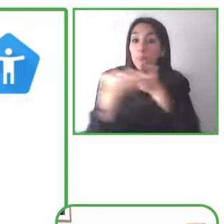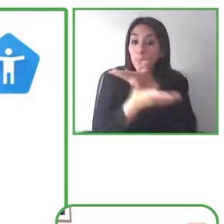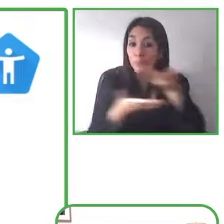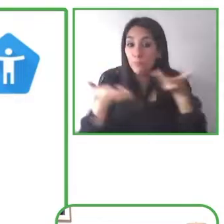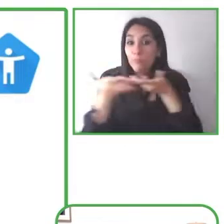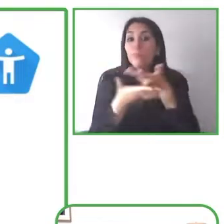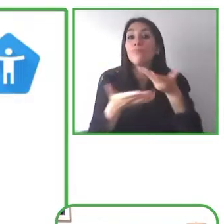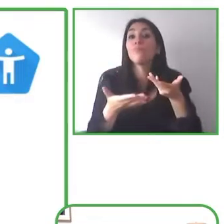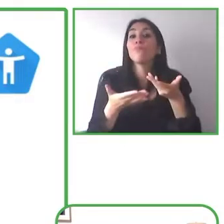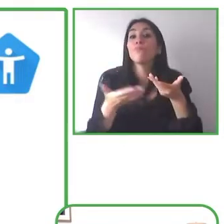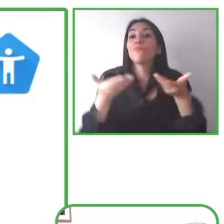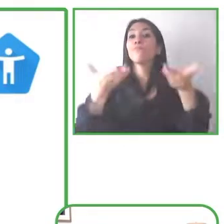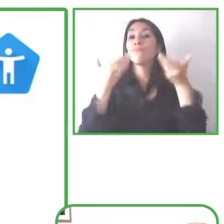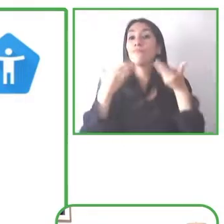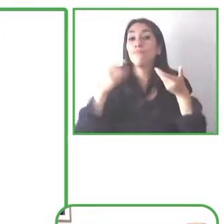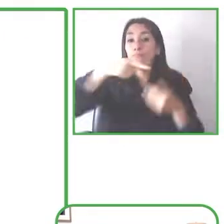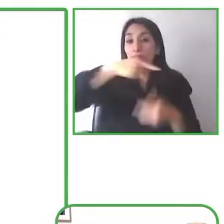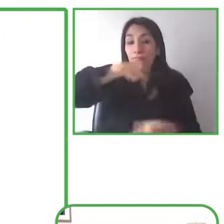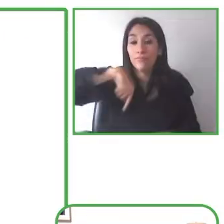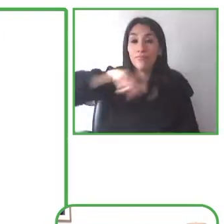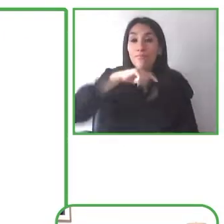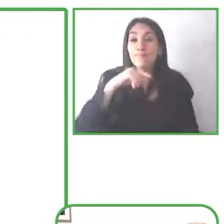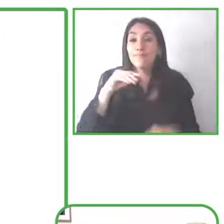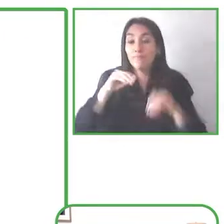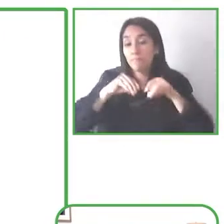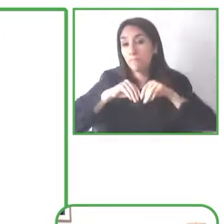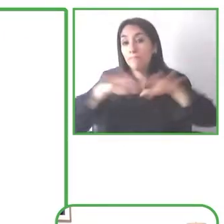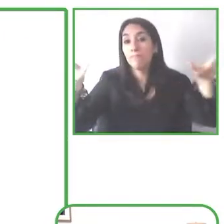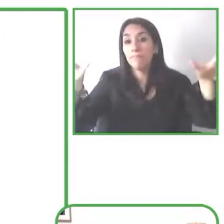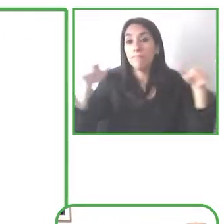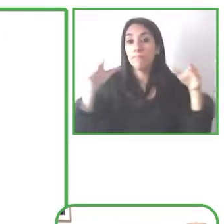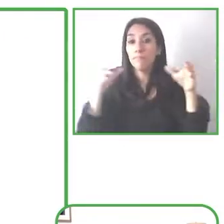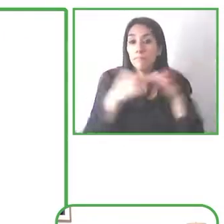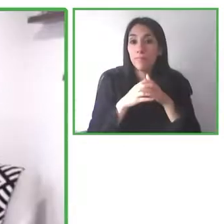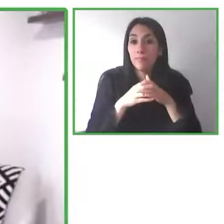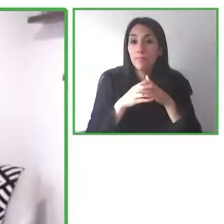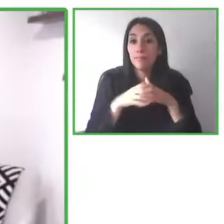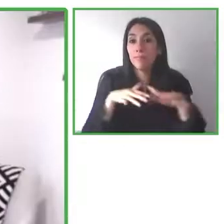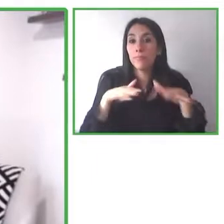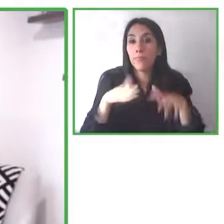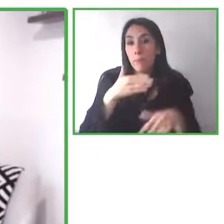more useful. So, with that I just want to say thank you so much.